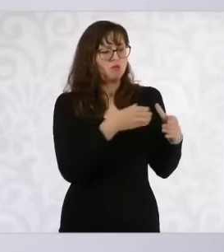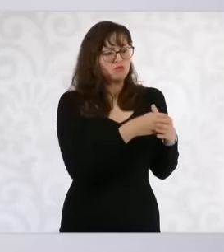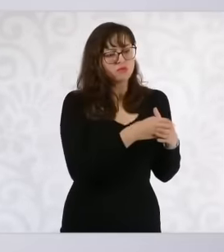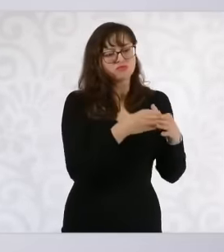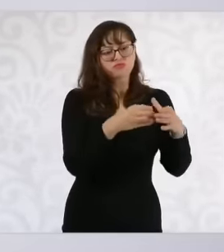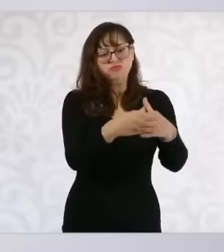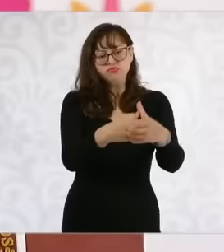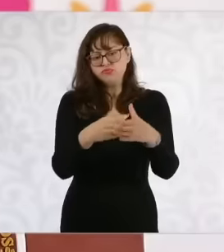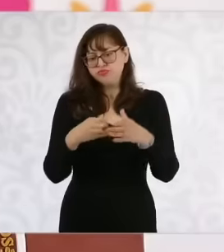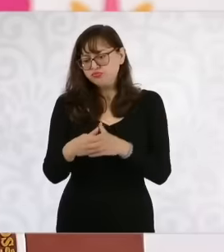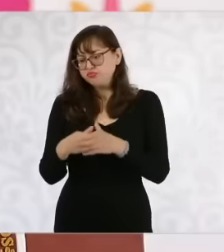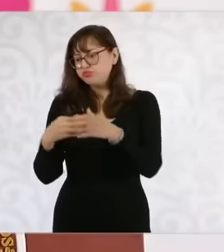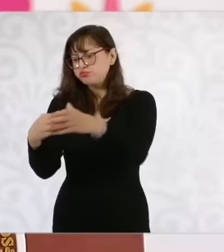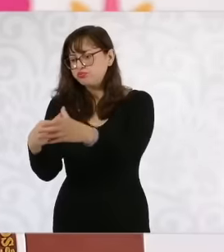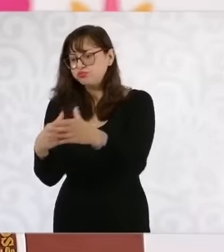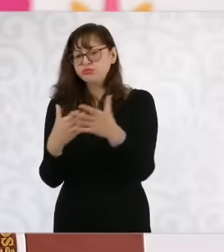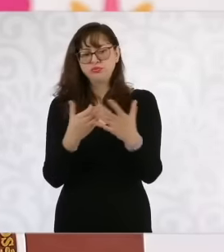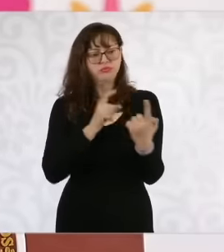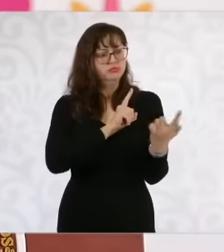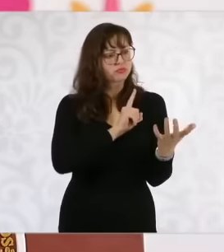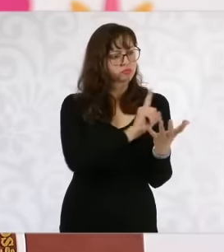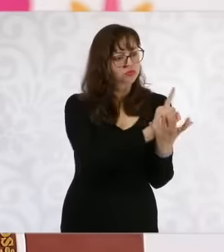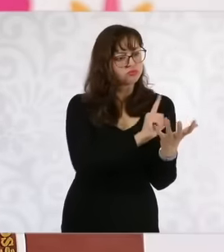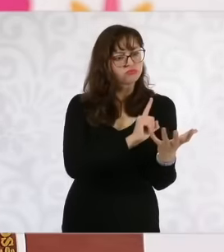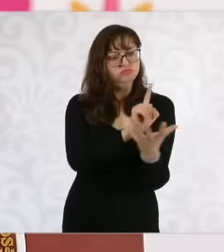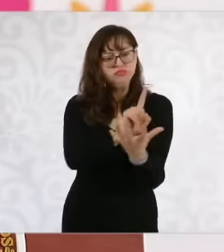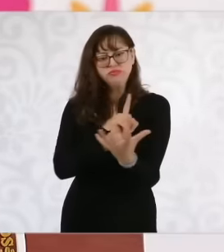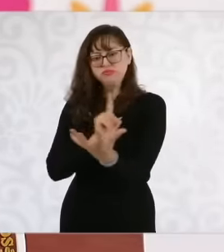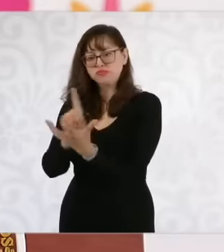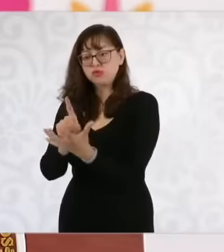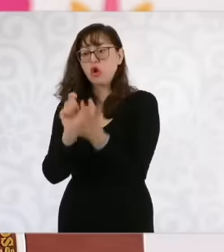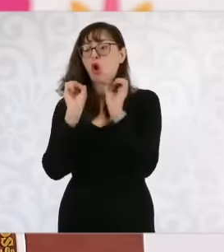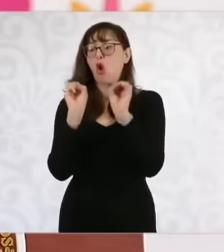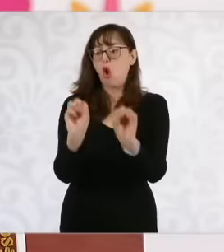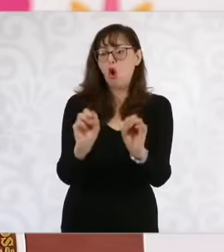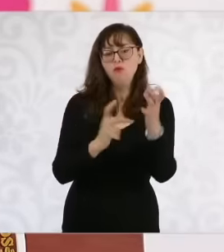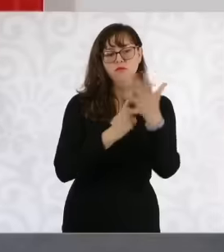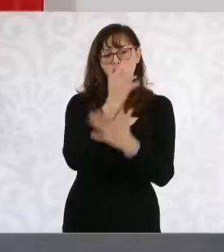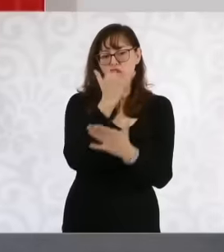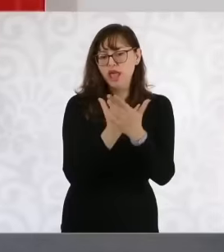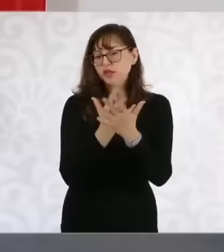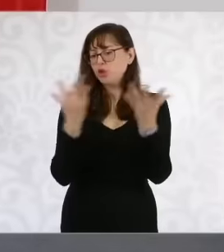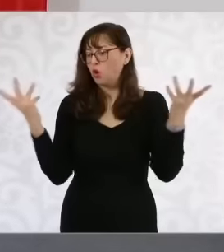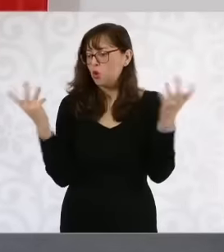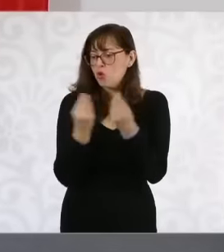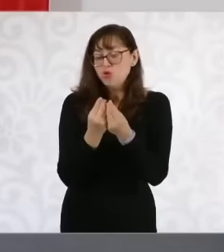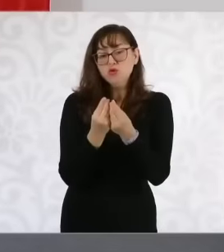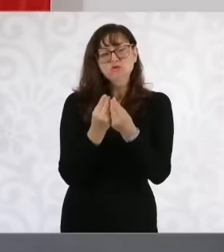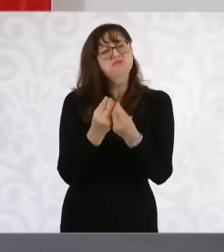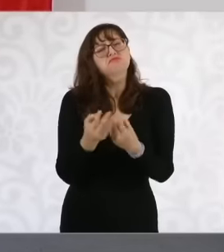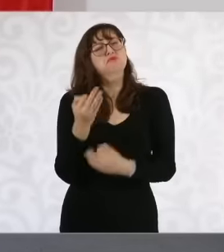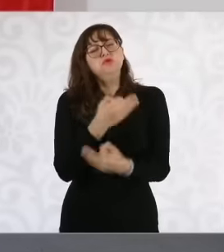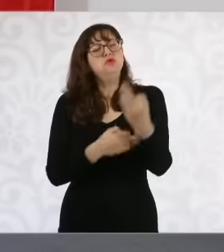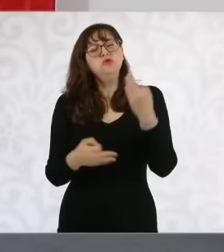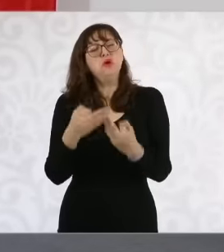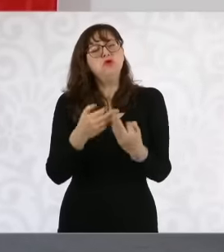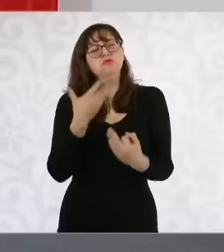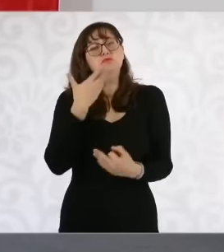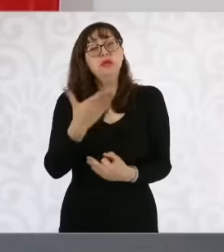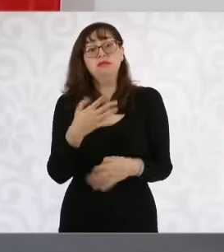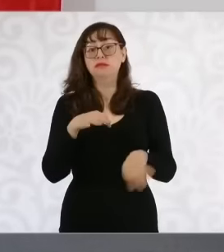because of the priority projects and everyone works very well and we all help each other, we are a